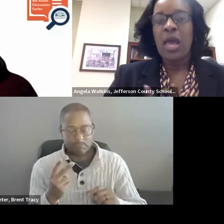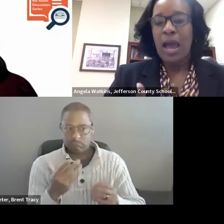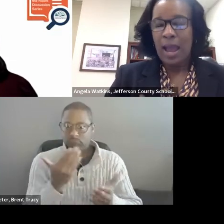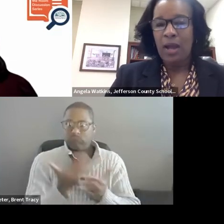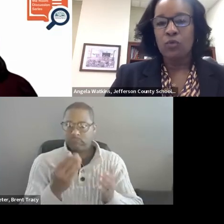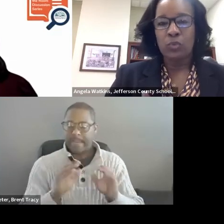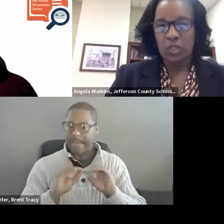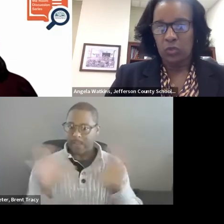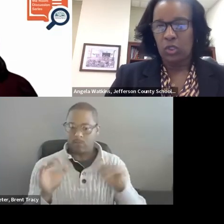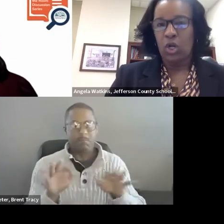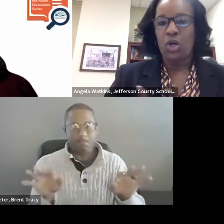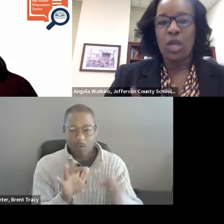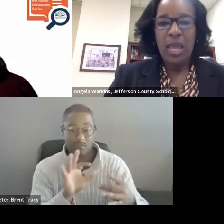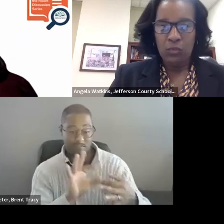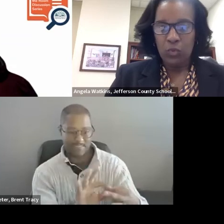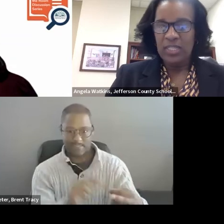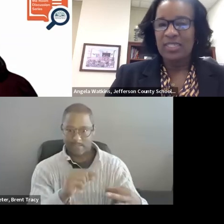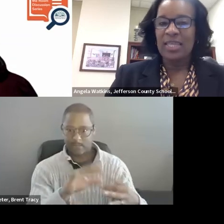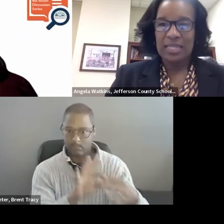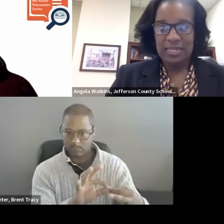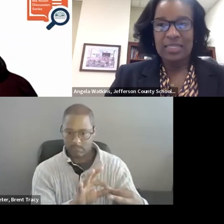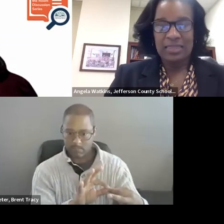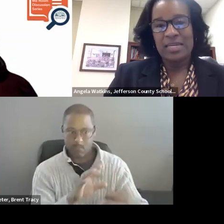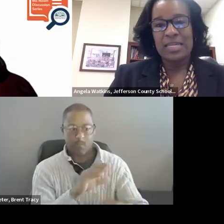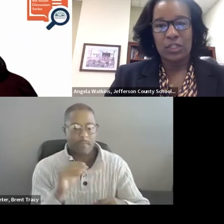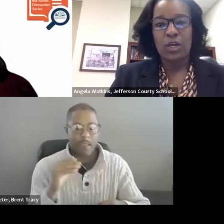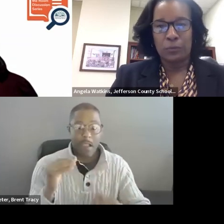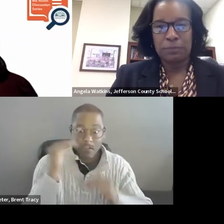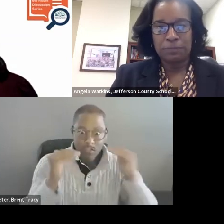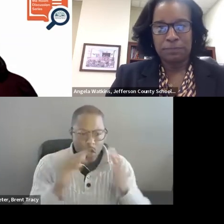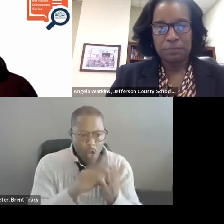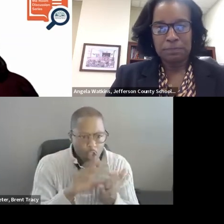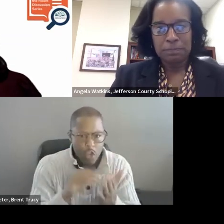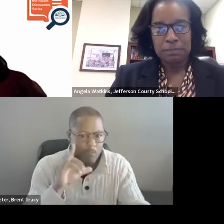how do adults learn and what is it that they need to know? SARAH SAYKO, Ed. D: